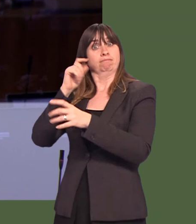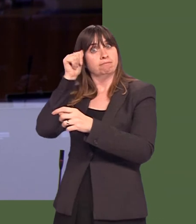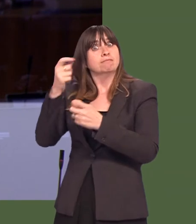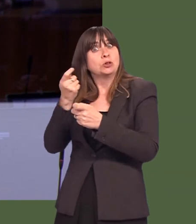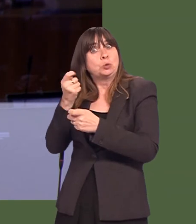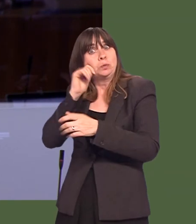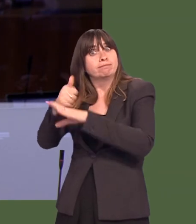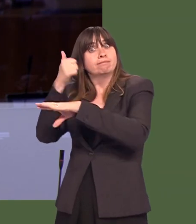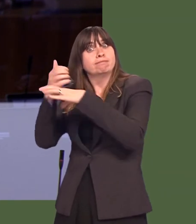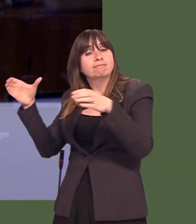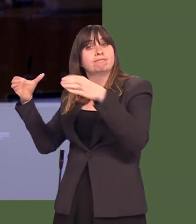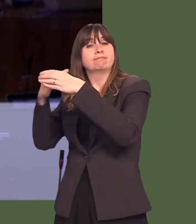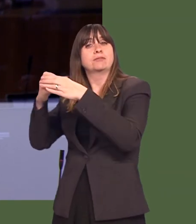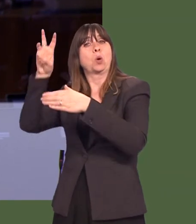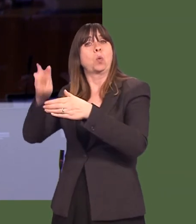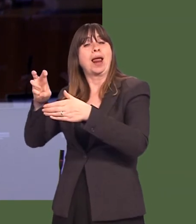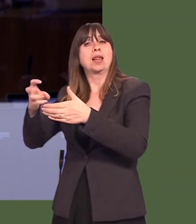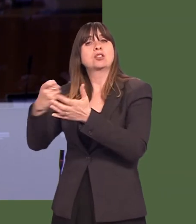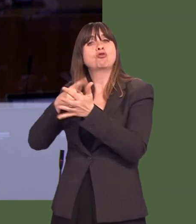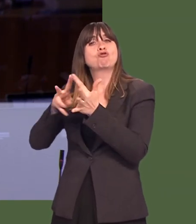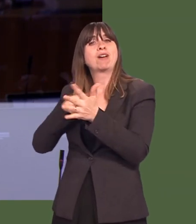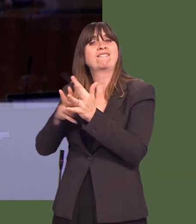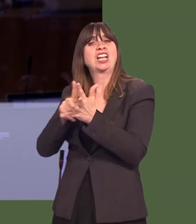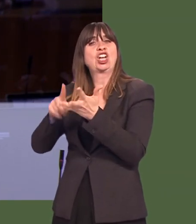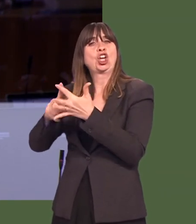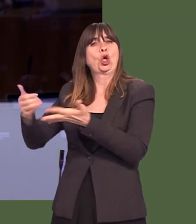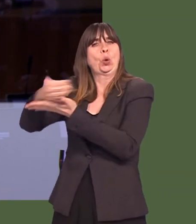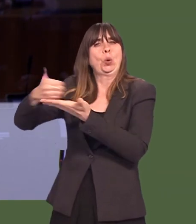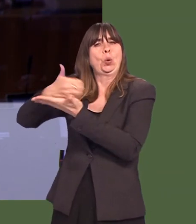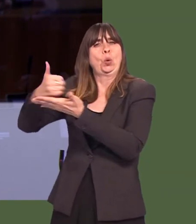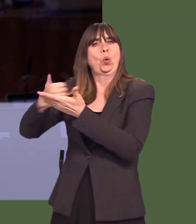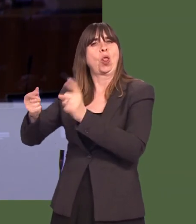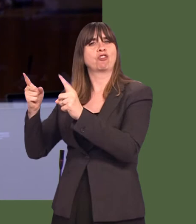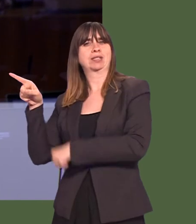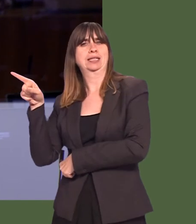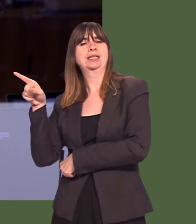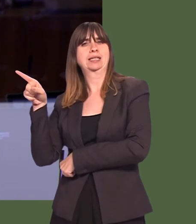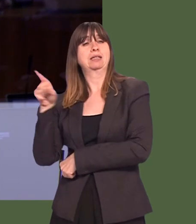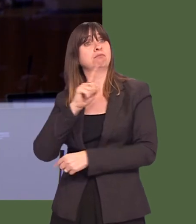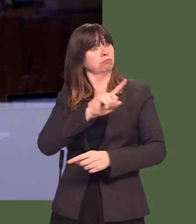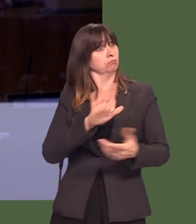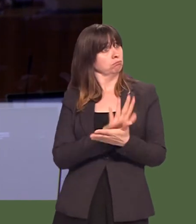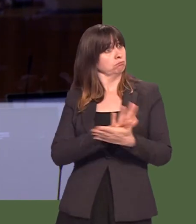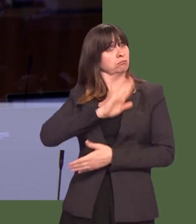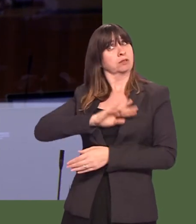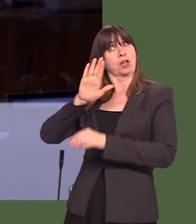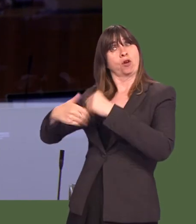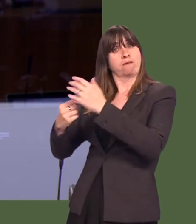and thatís currently in the process of being set up, and the Finance Committee has been looking at that. Are you happy with the progress being made with the development of that authority?